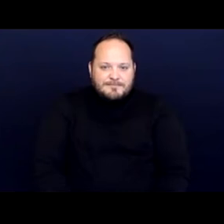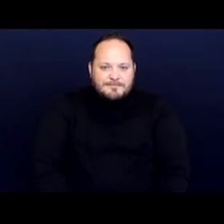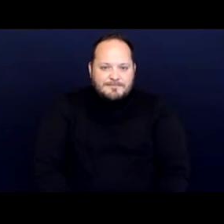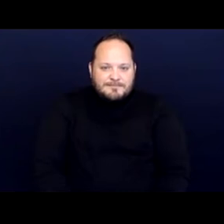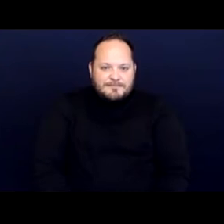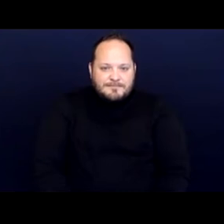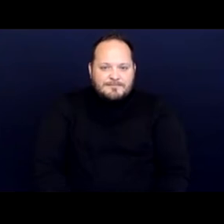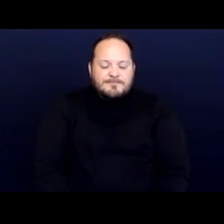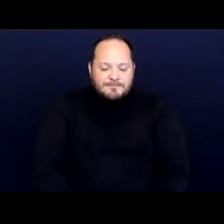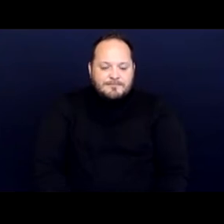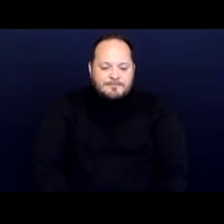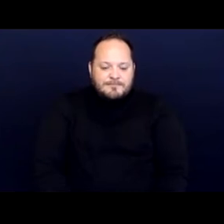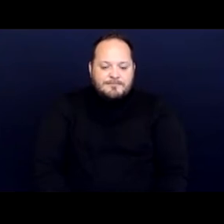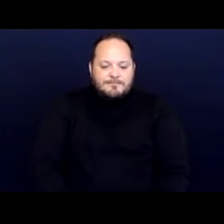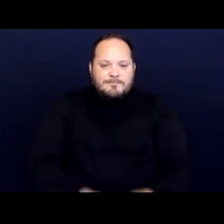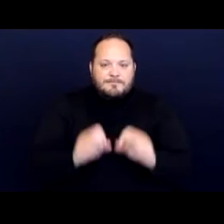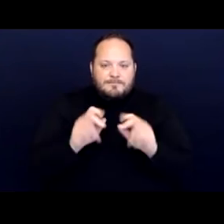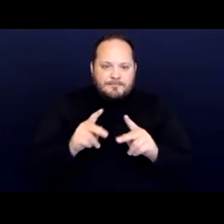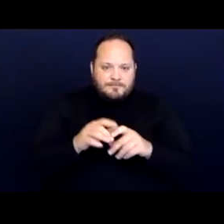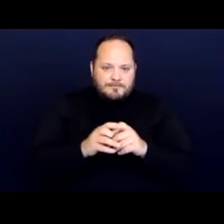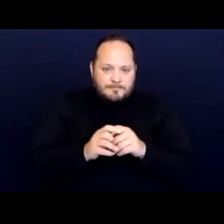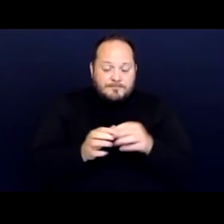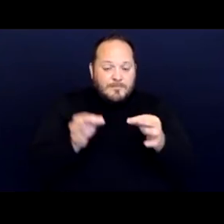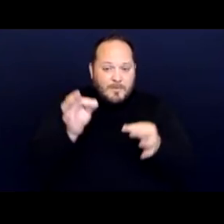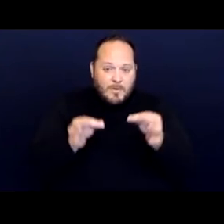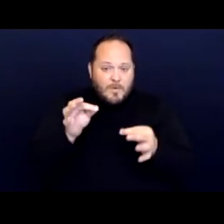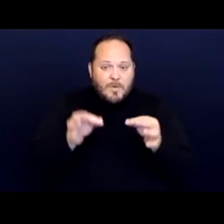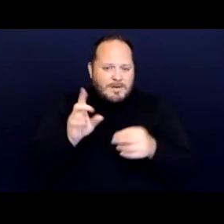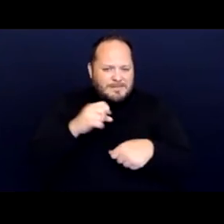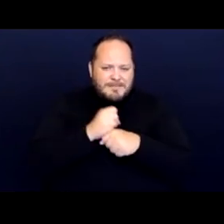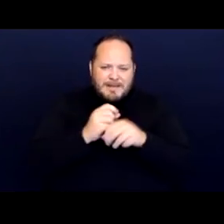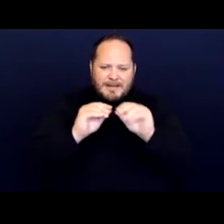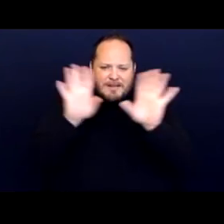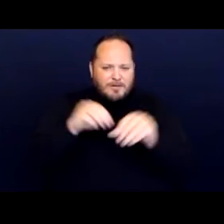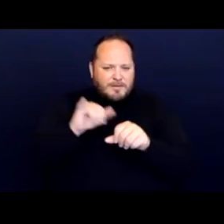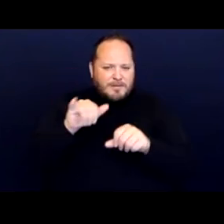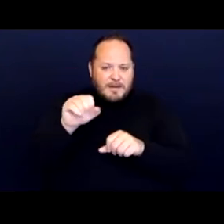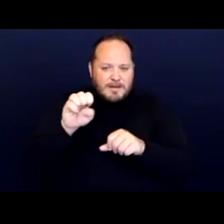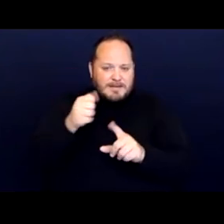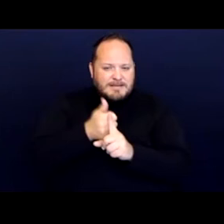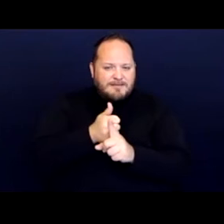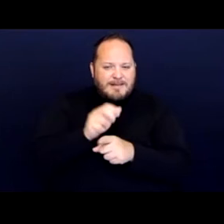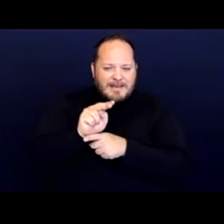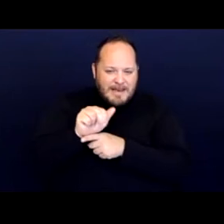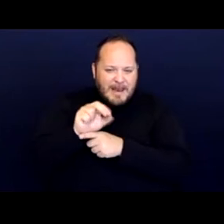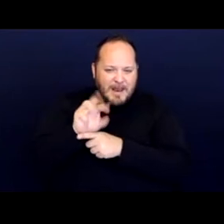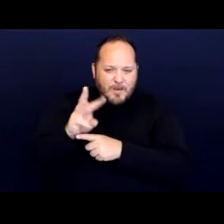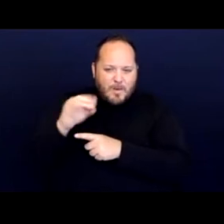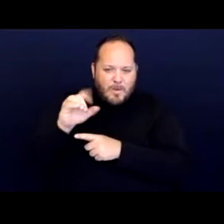The court made clear in Martin that it was intended to be a narrow holding and several subsequent courts have been enthusiastic